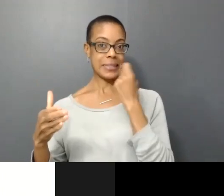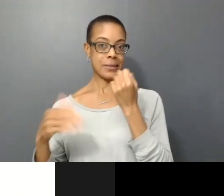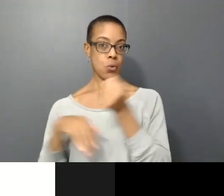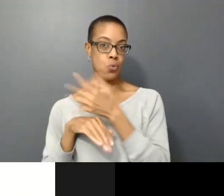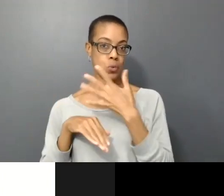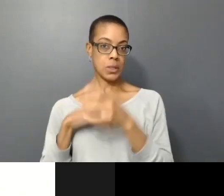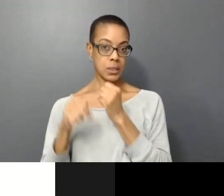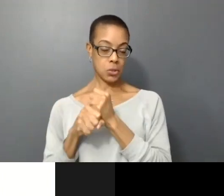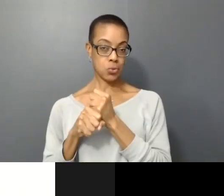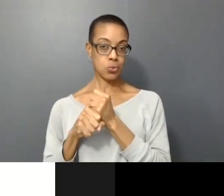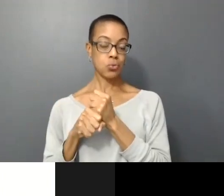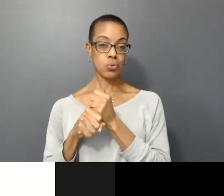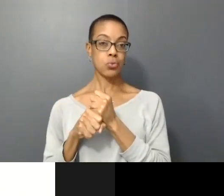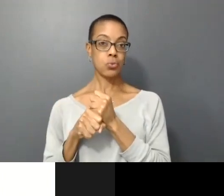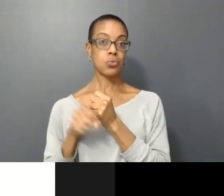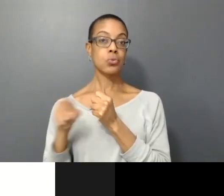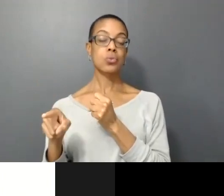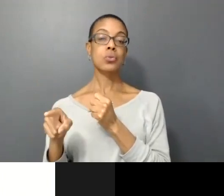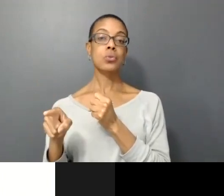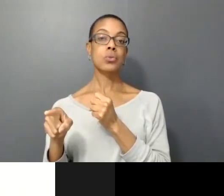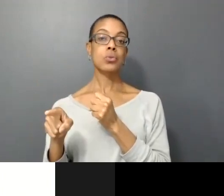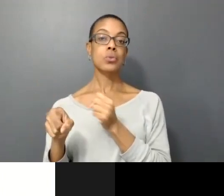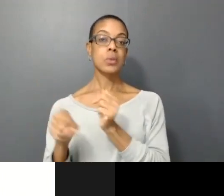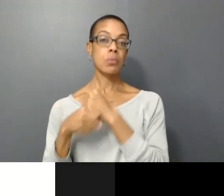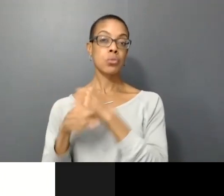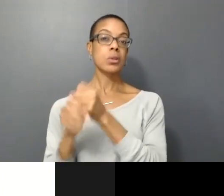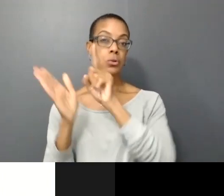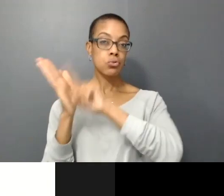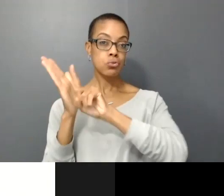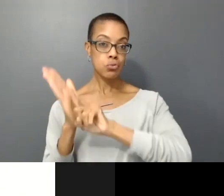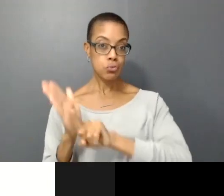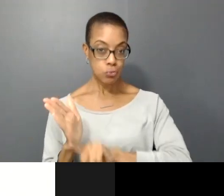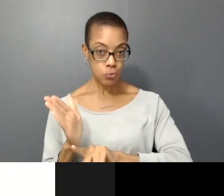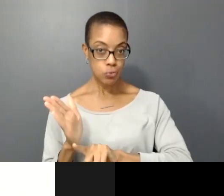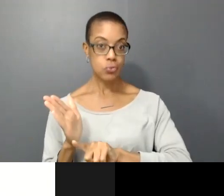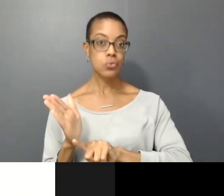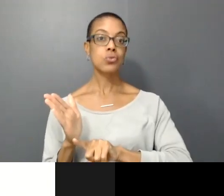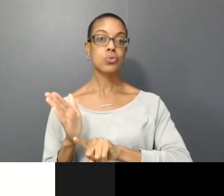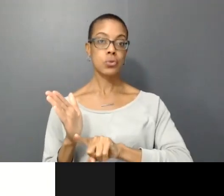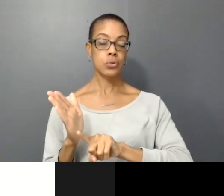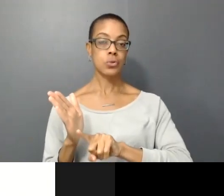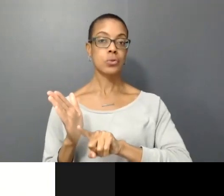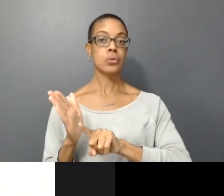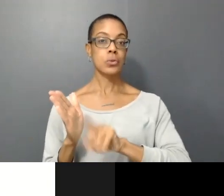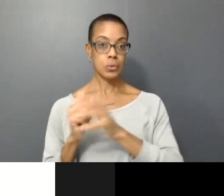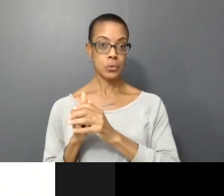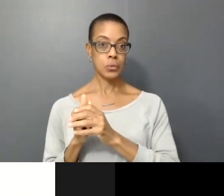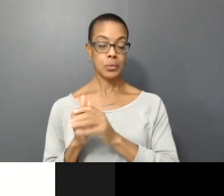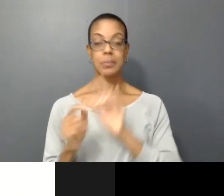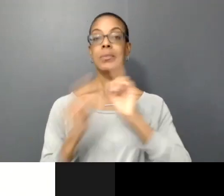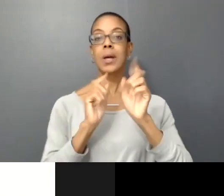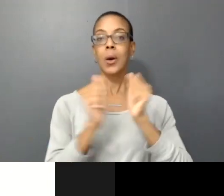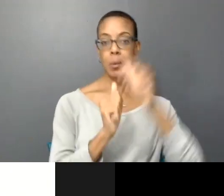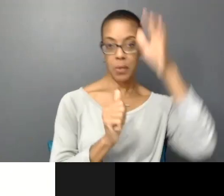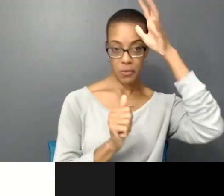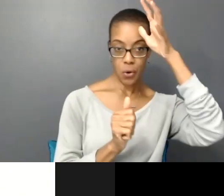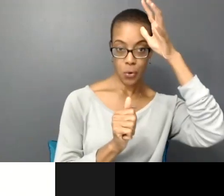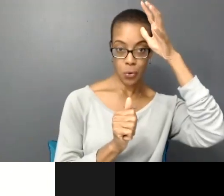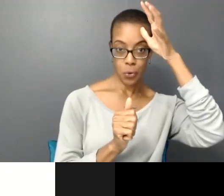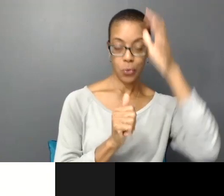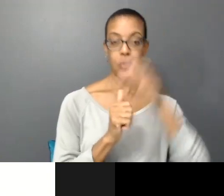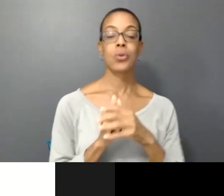This production and research around intergenerational dialogue with my father and thinking around